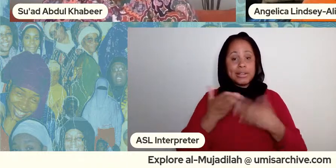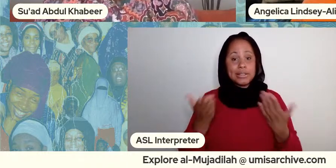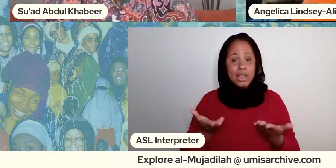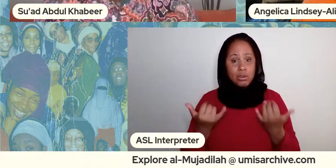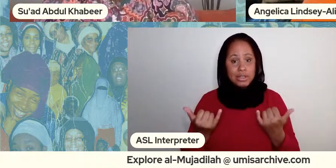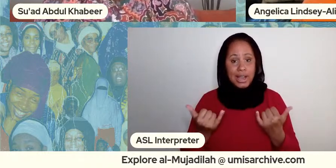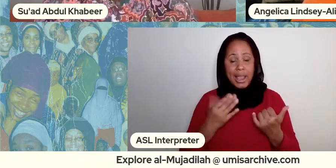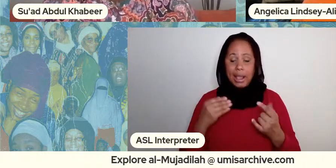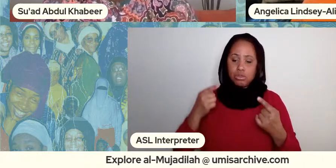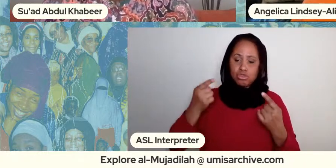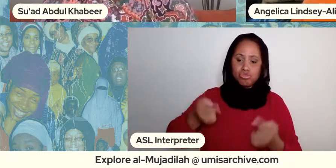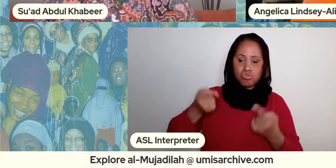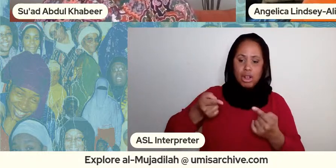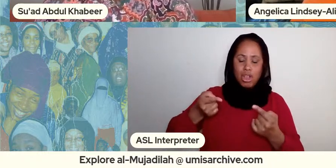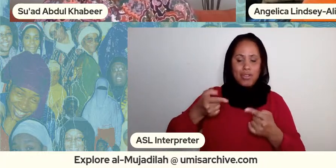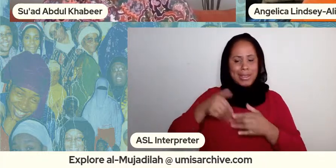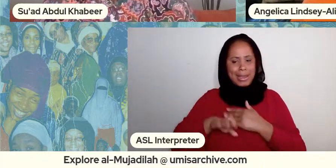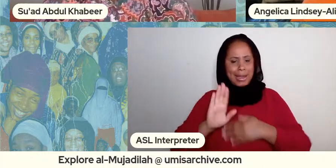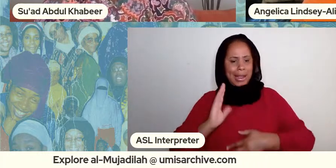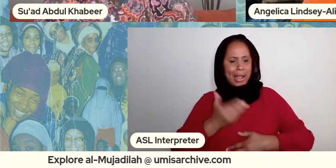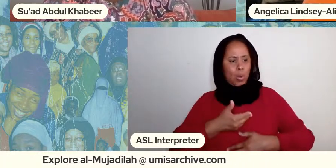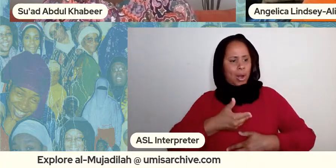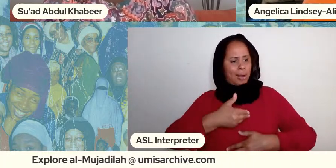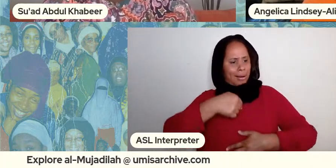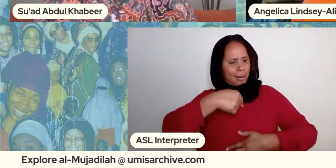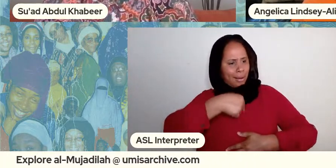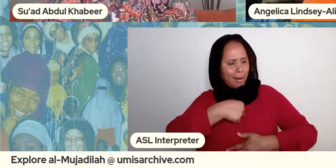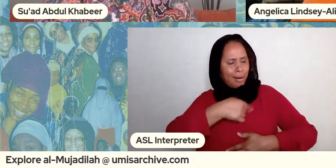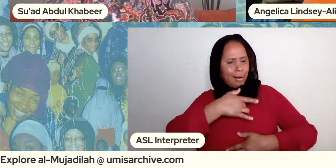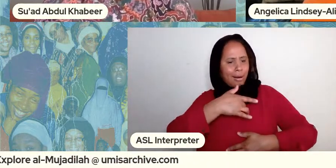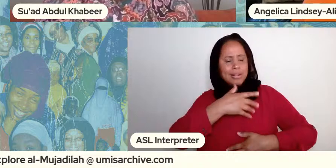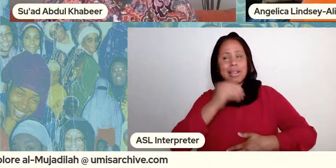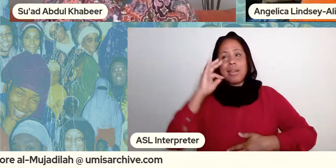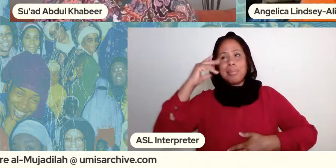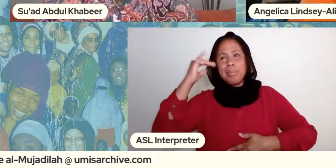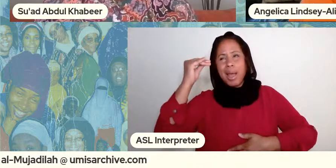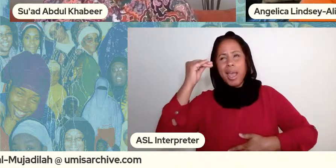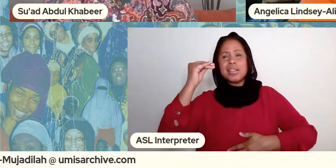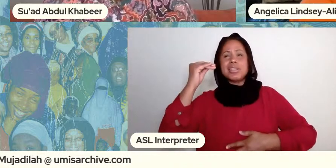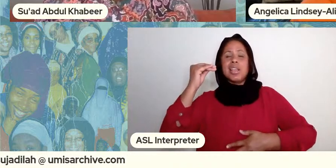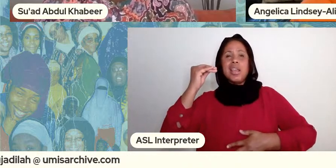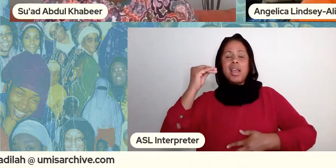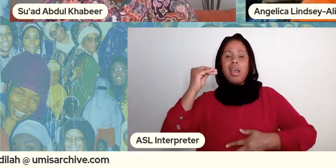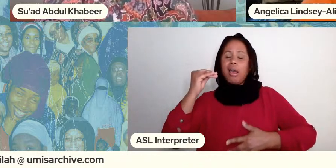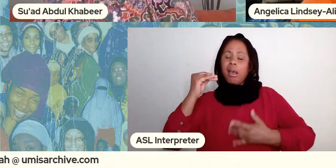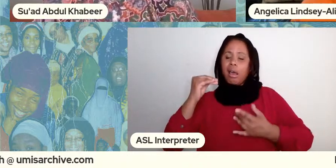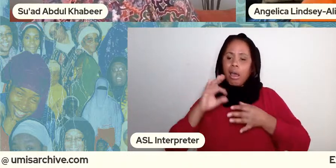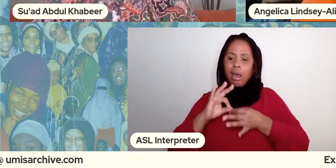our hearts and our minds from north carolina to palestine to colombia to burma myanmar that